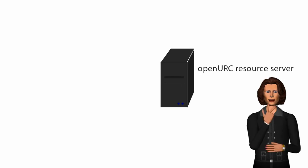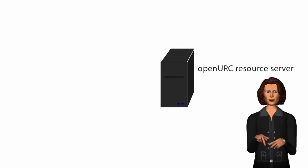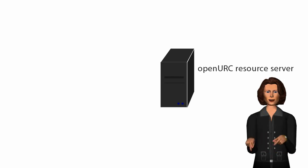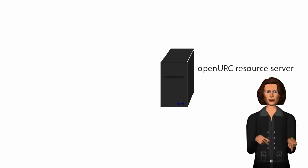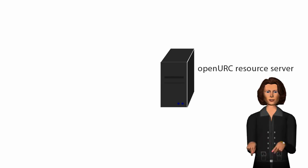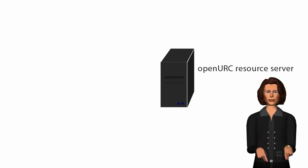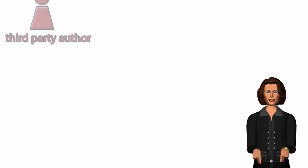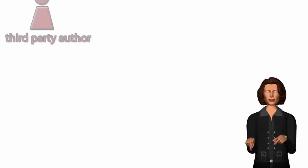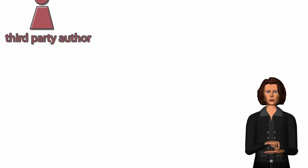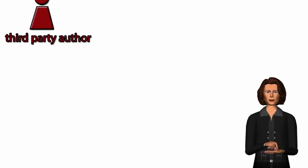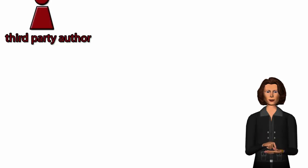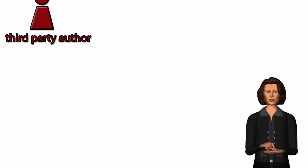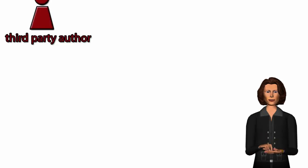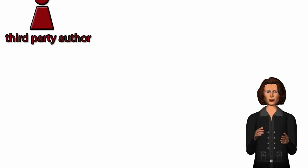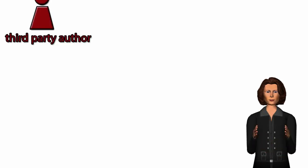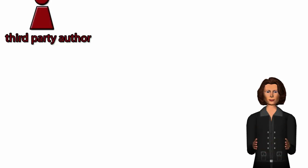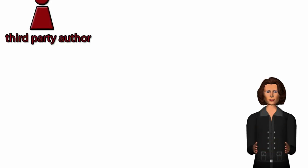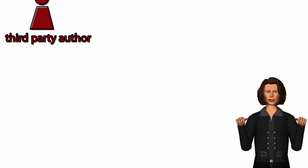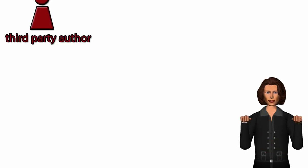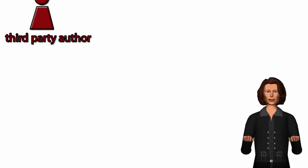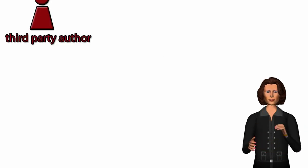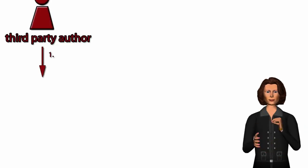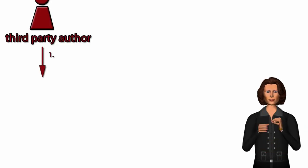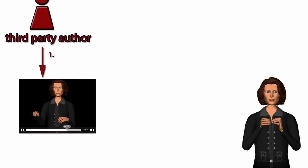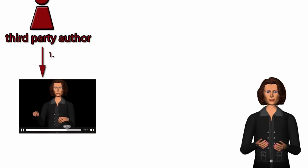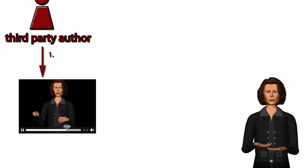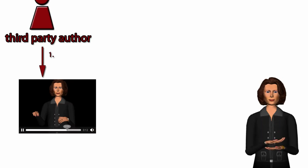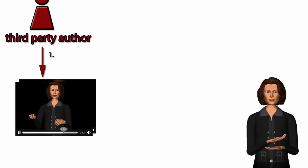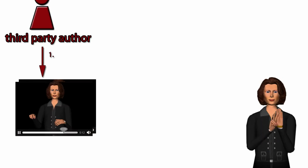Third party authors can add new videos there.